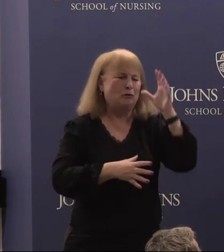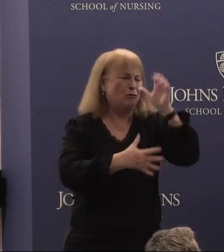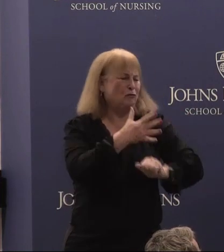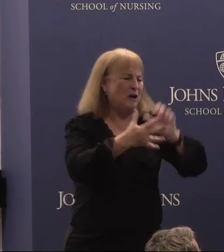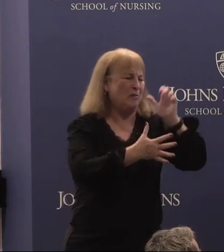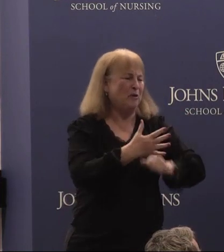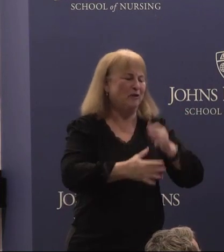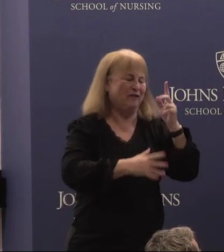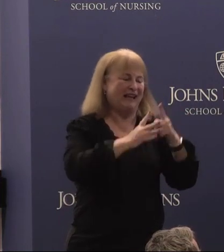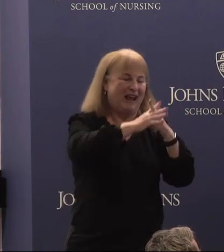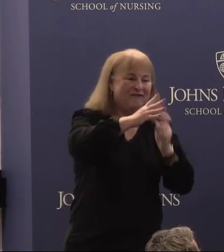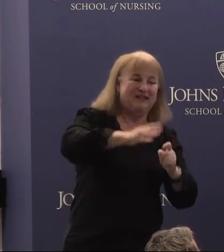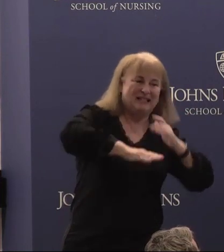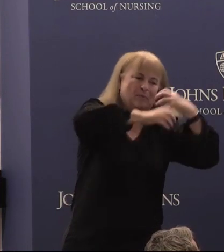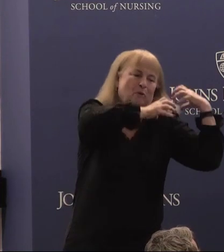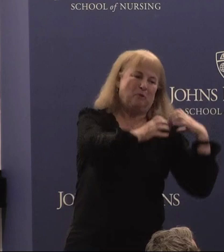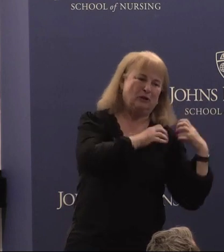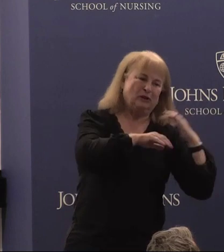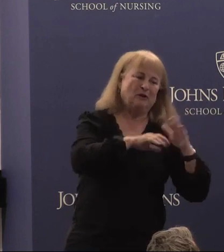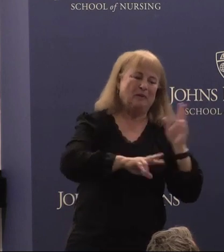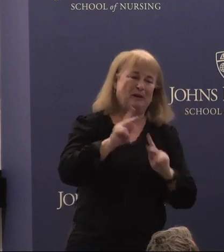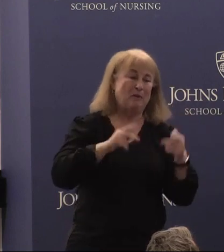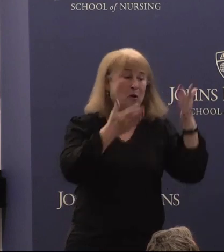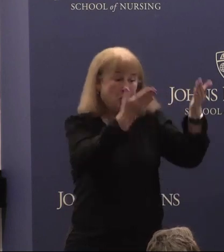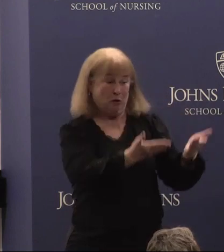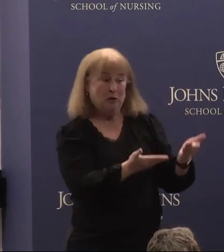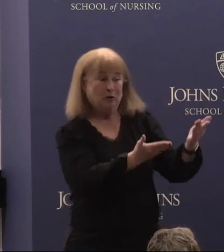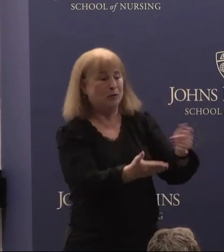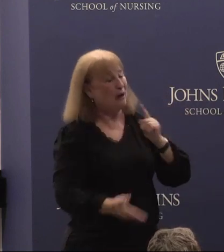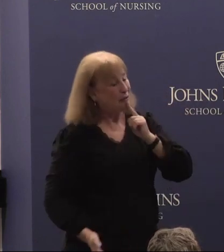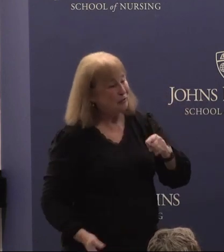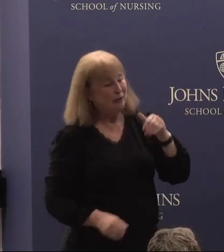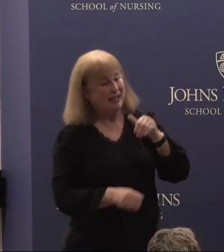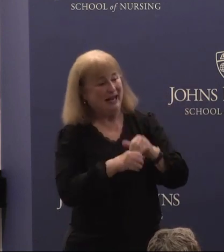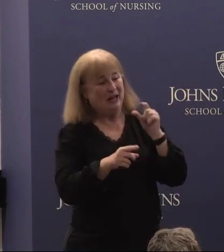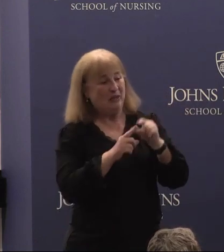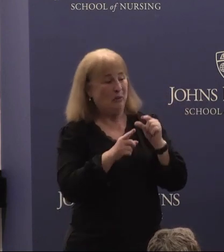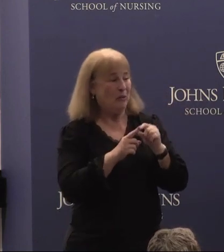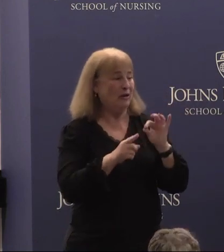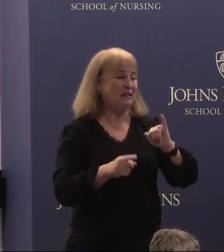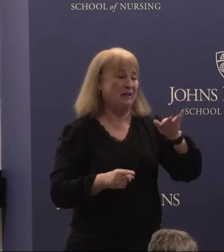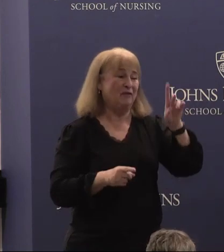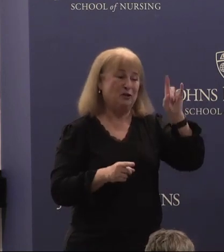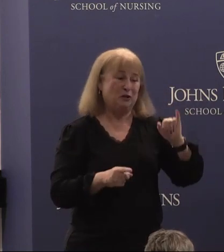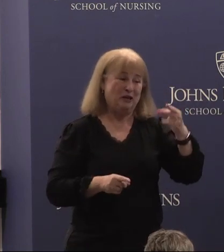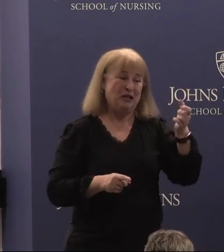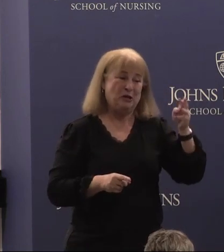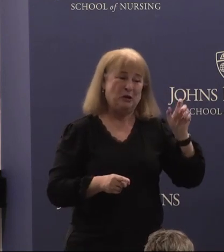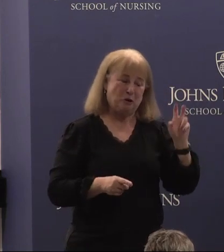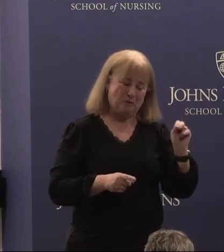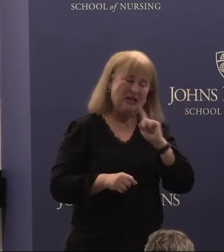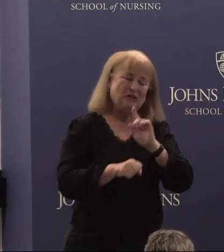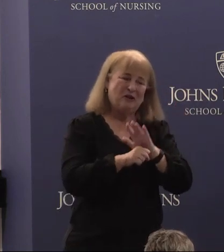far too many disabled people. You are truly in the words of Judy Human ensuring that our society does